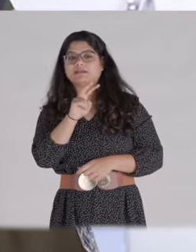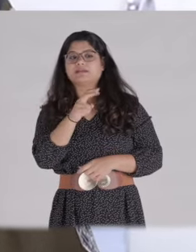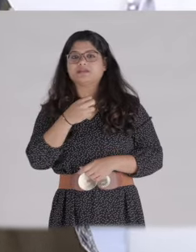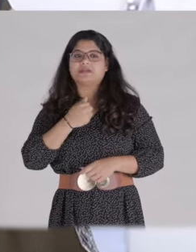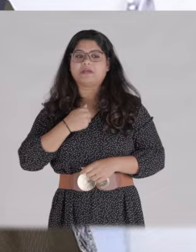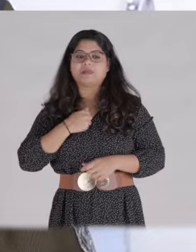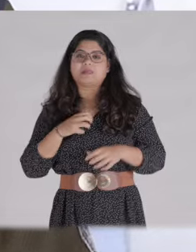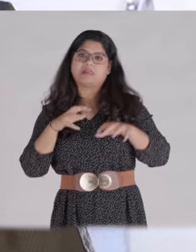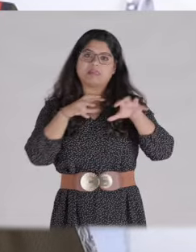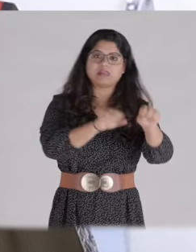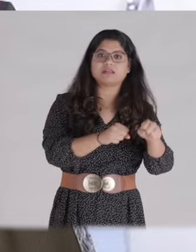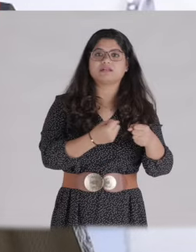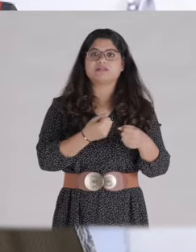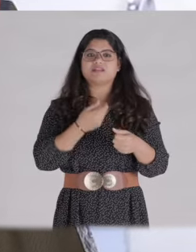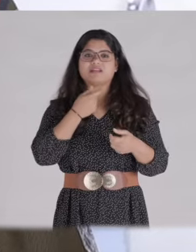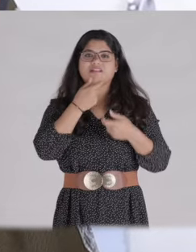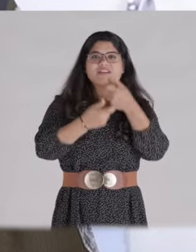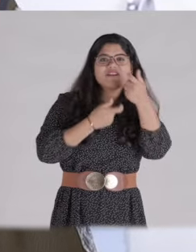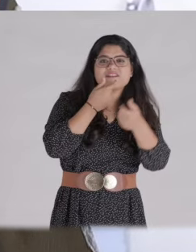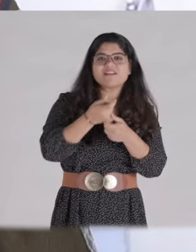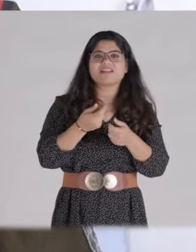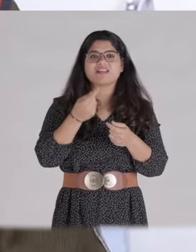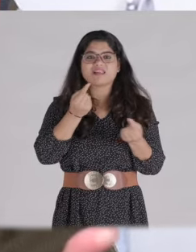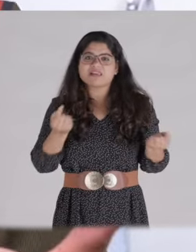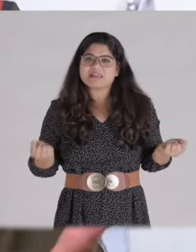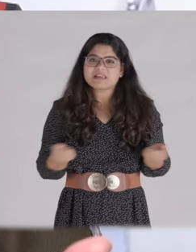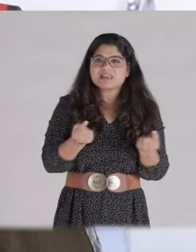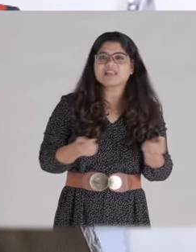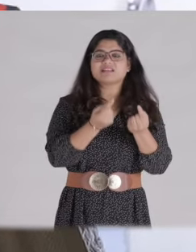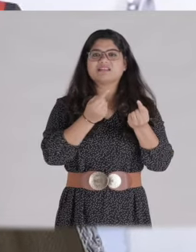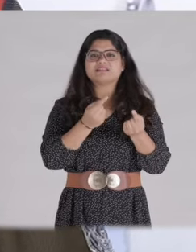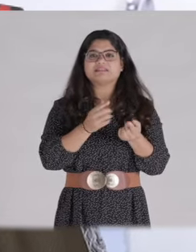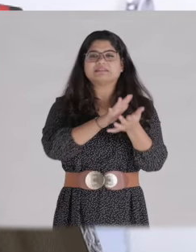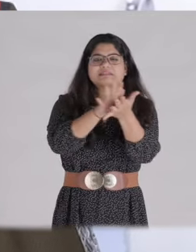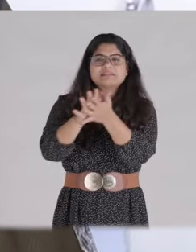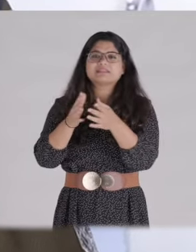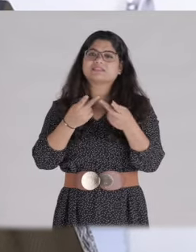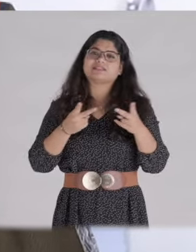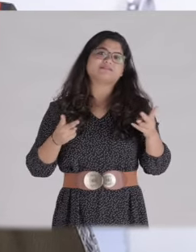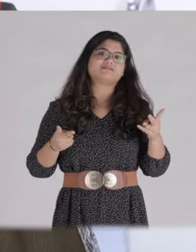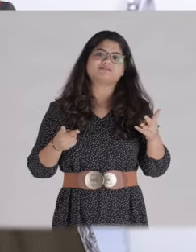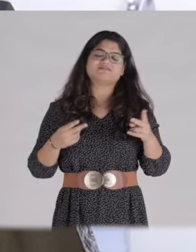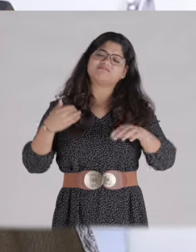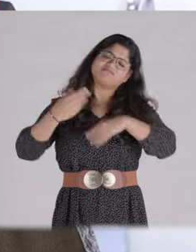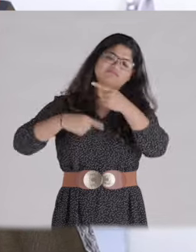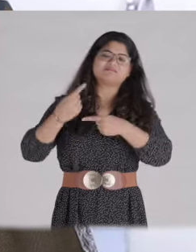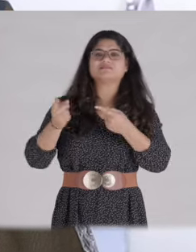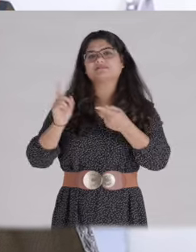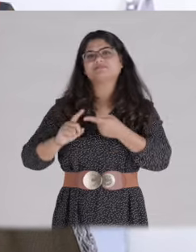They might level allegations and taunts at a woman or harass her. These things happen frequently